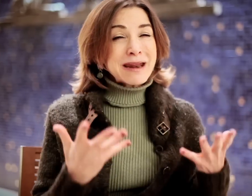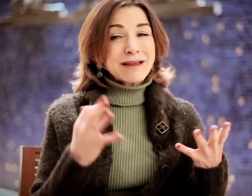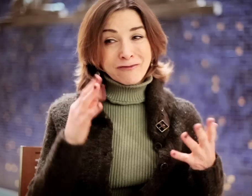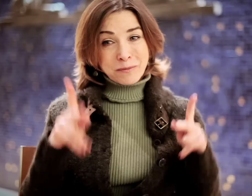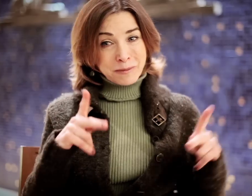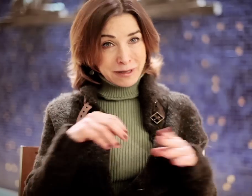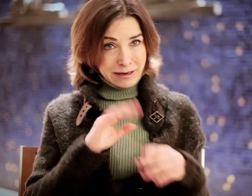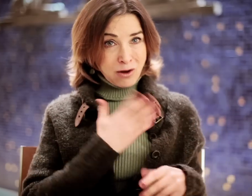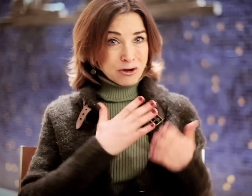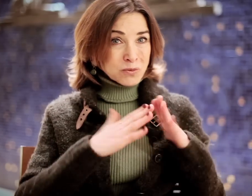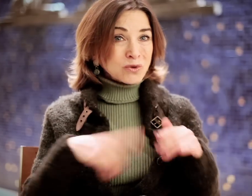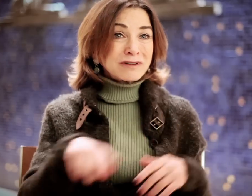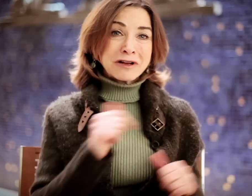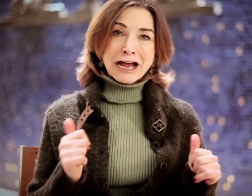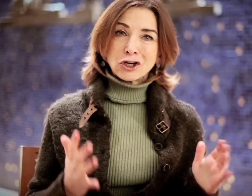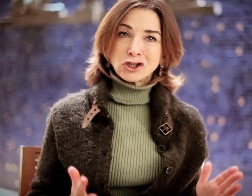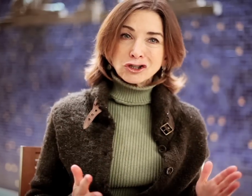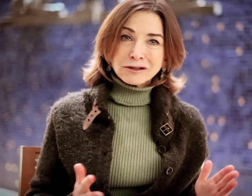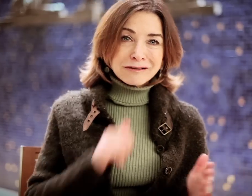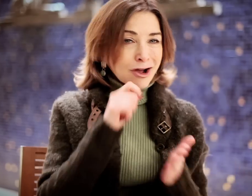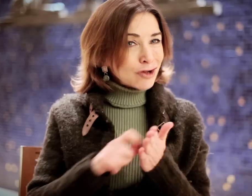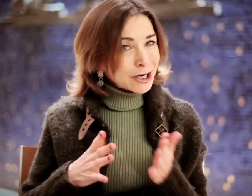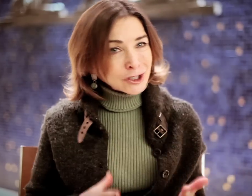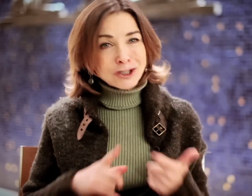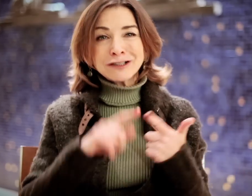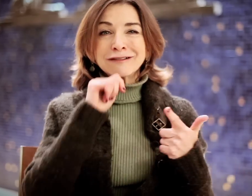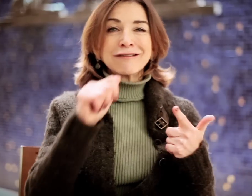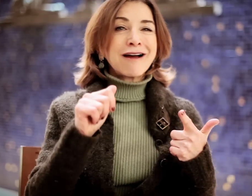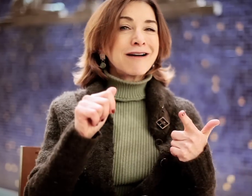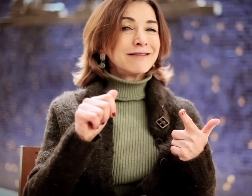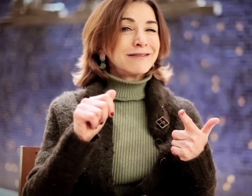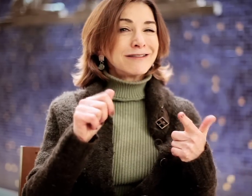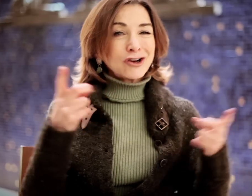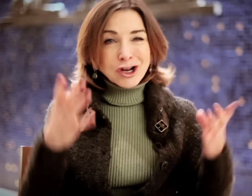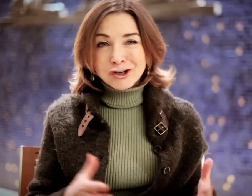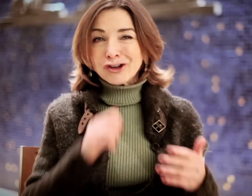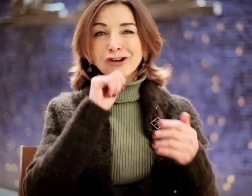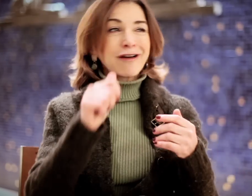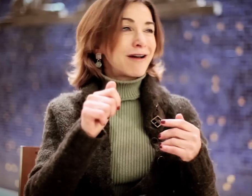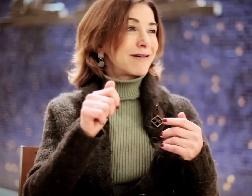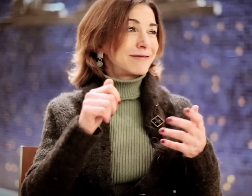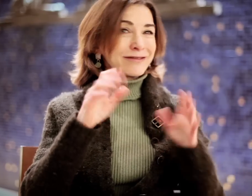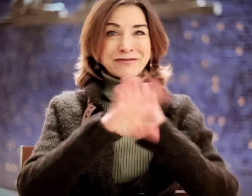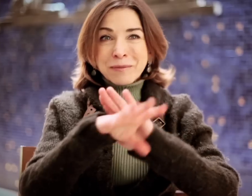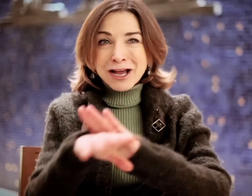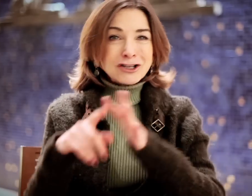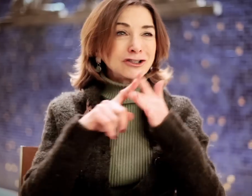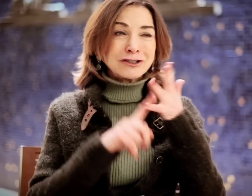Most of them in our community are actors, not writers, not directors, not filmmakers...